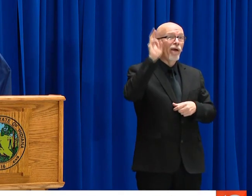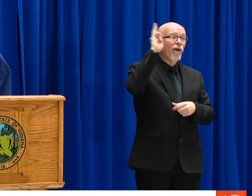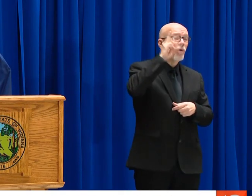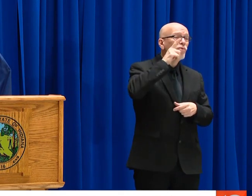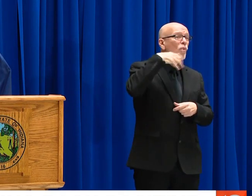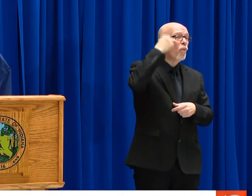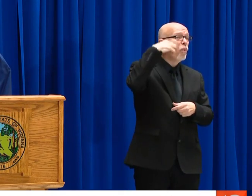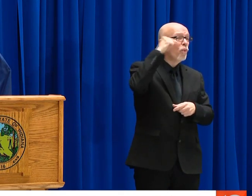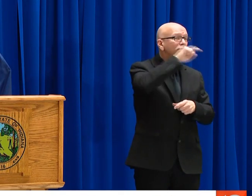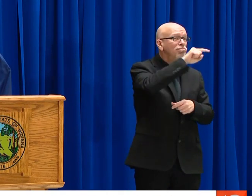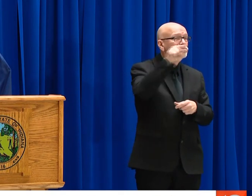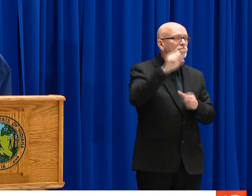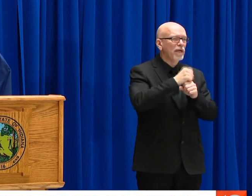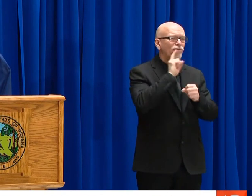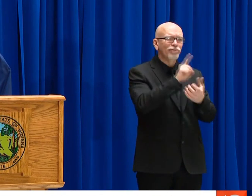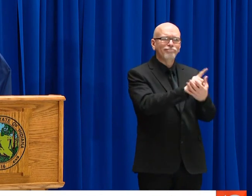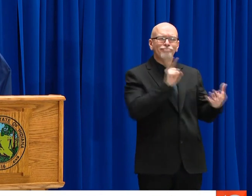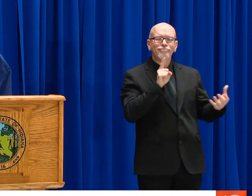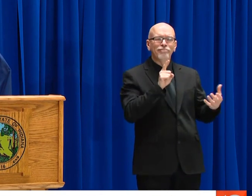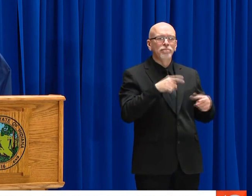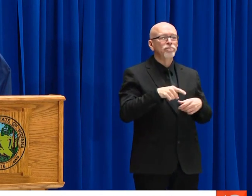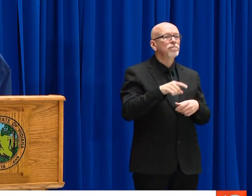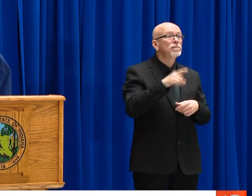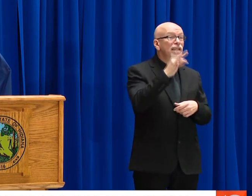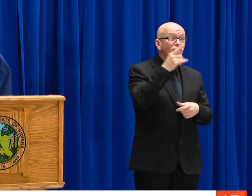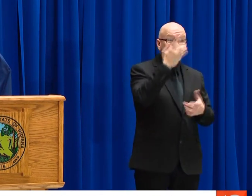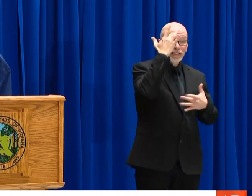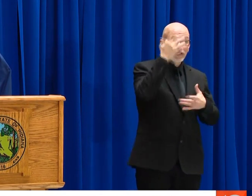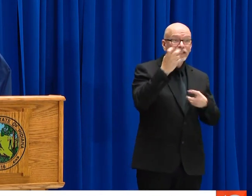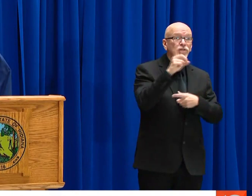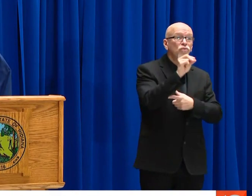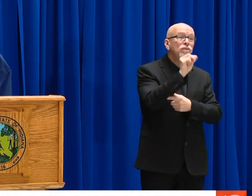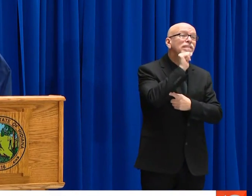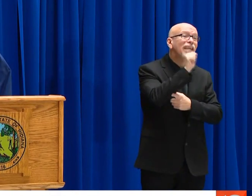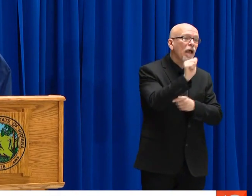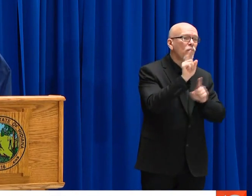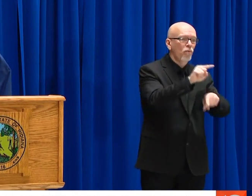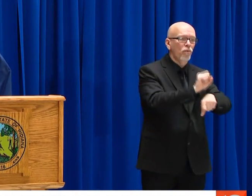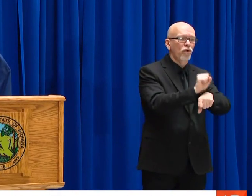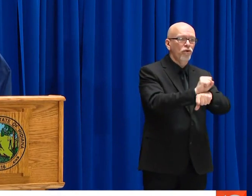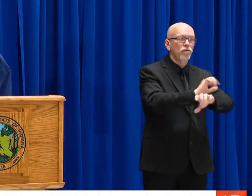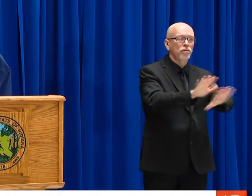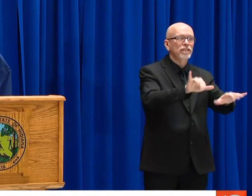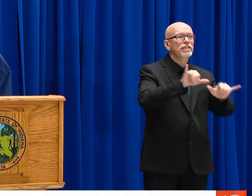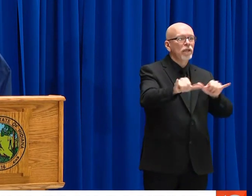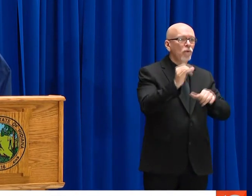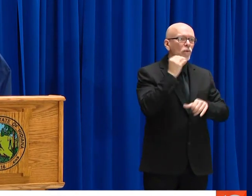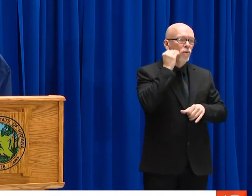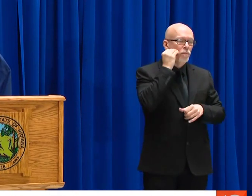SO PLEASE SEPARATE THE HIGH RISK POPULATIONS LIKE GRANDMA AND GRANDPA OR GREAT AUNTS, GREAT